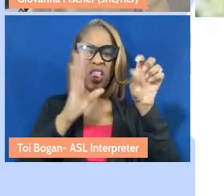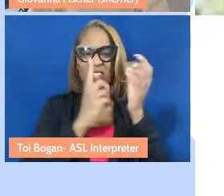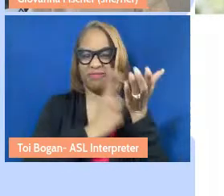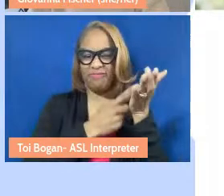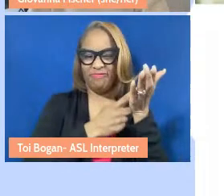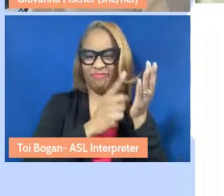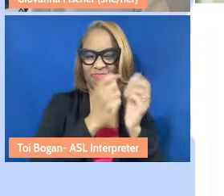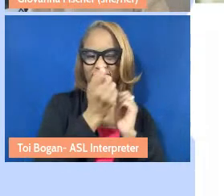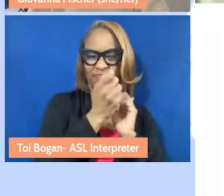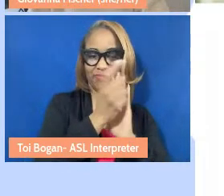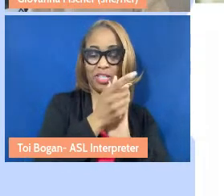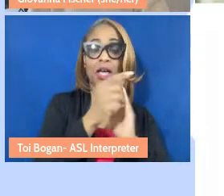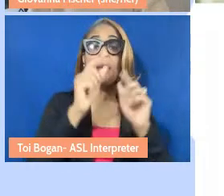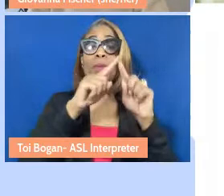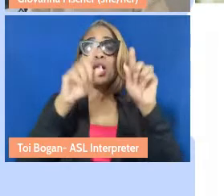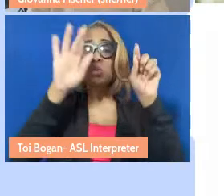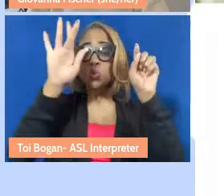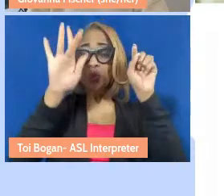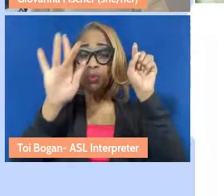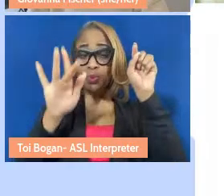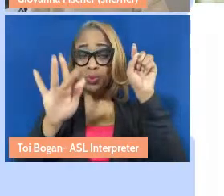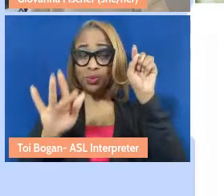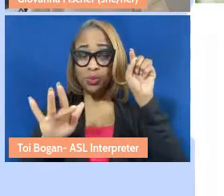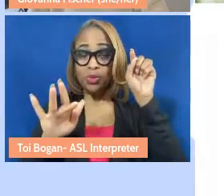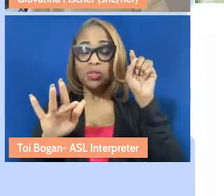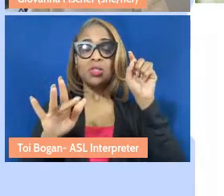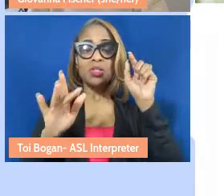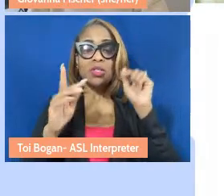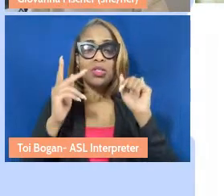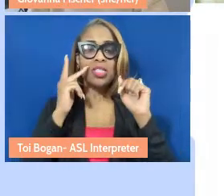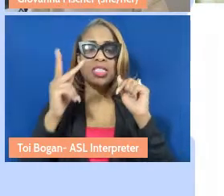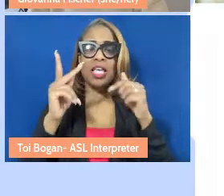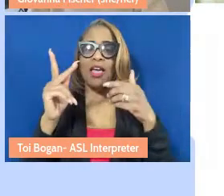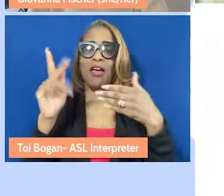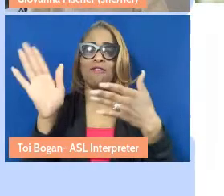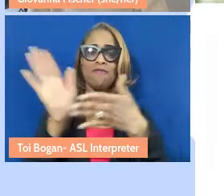If we scroll down, we'll see a full video connected on YouTube of